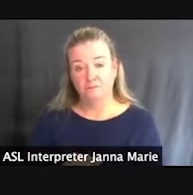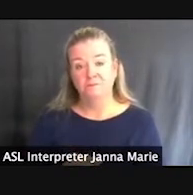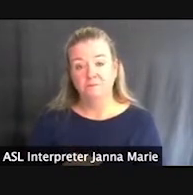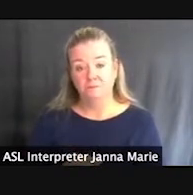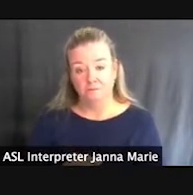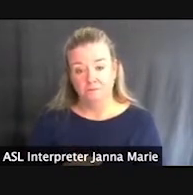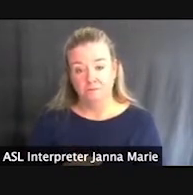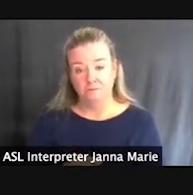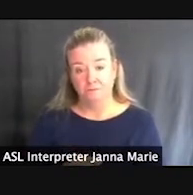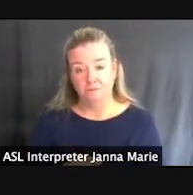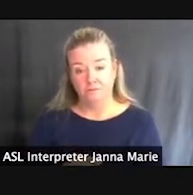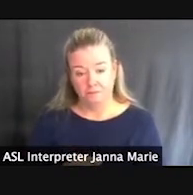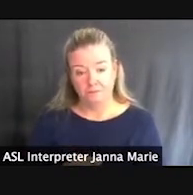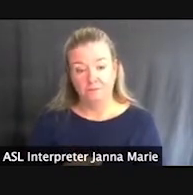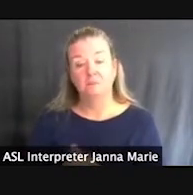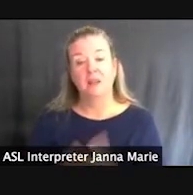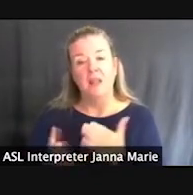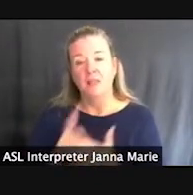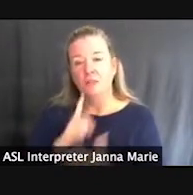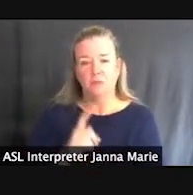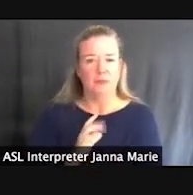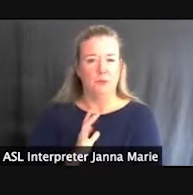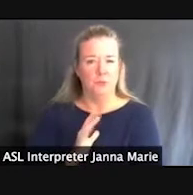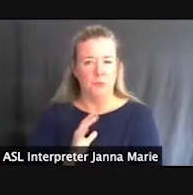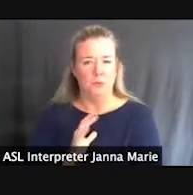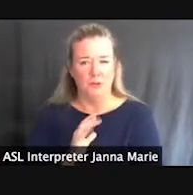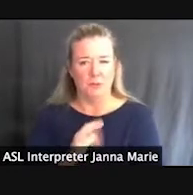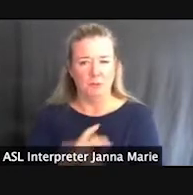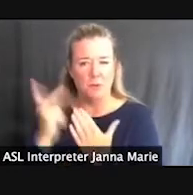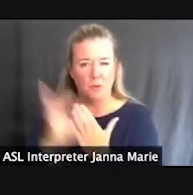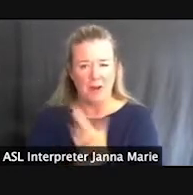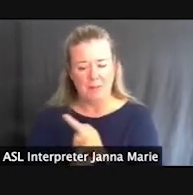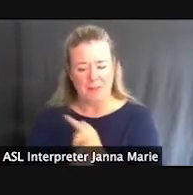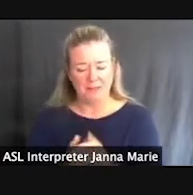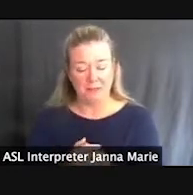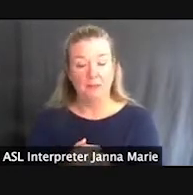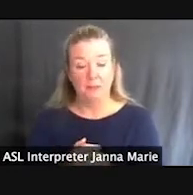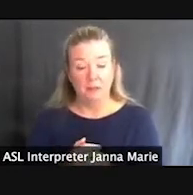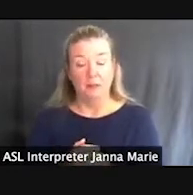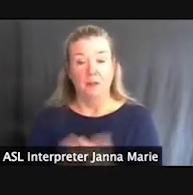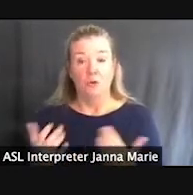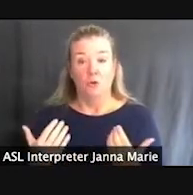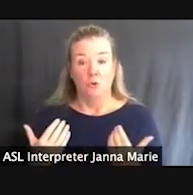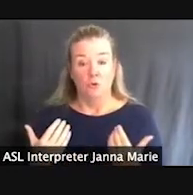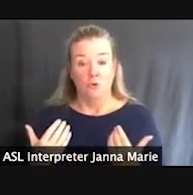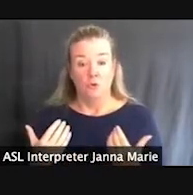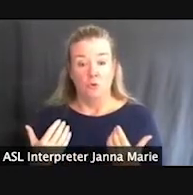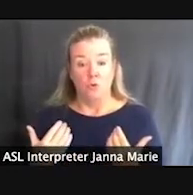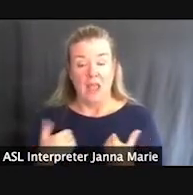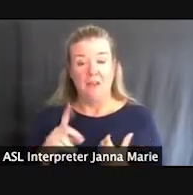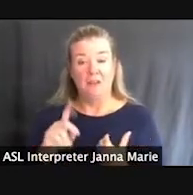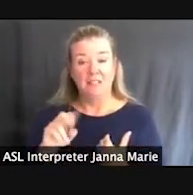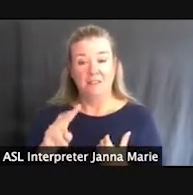This is a pretty cool program where we have a device here it's a “mobi chair.”